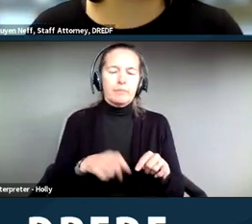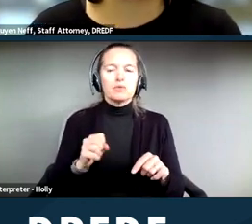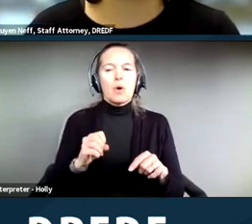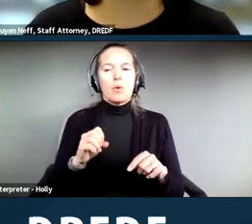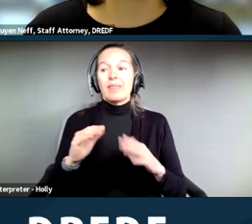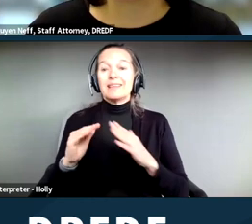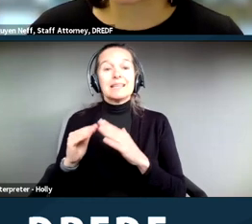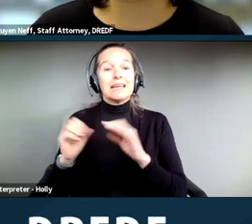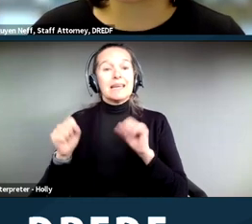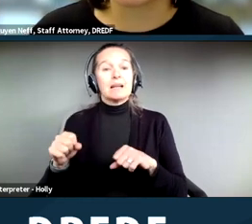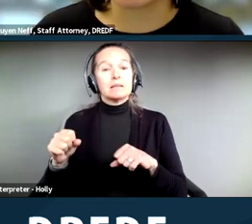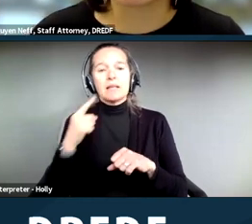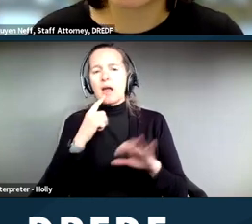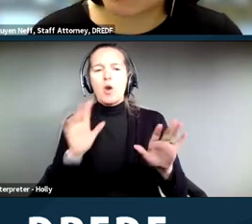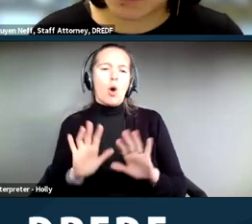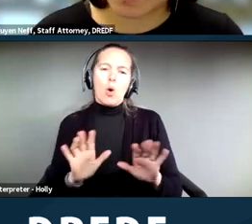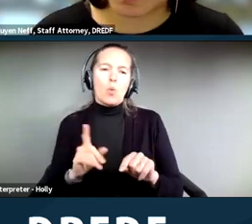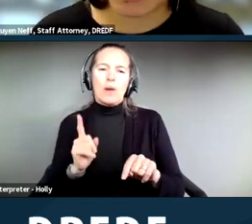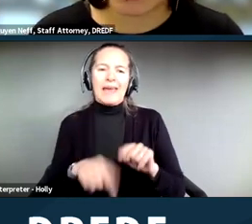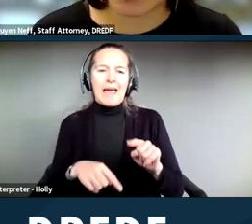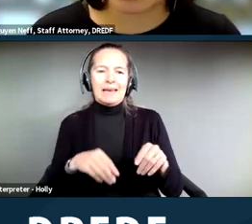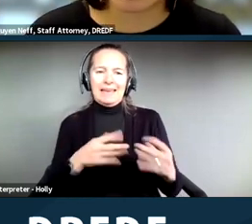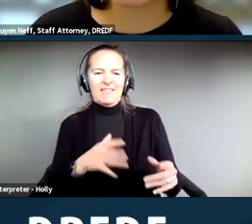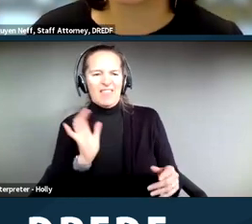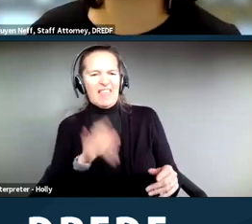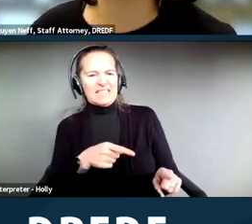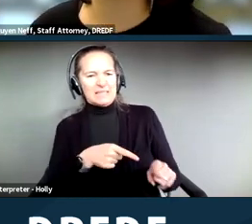respond, well, we're not giving you that specific bedding that you want, but we'll give you this